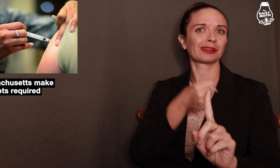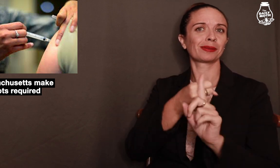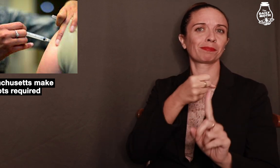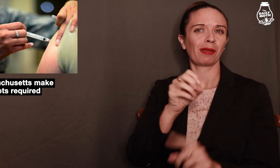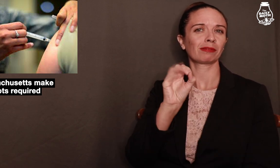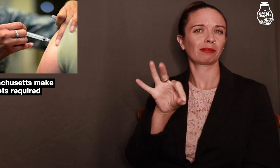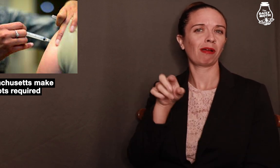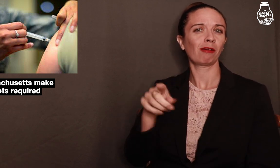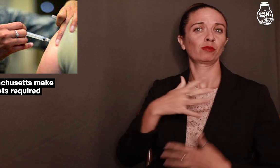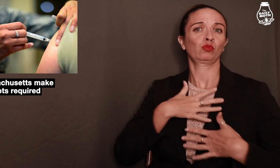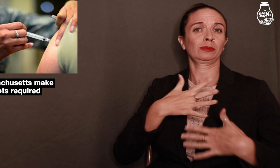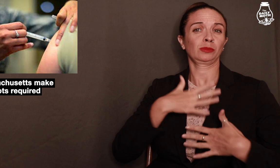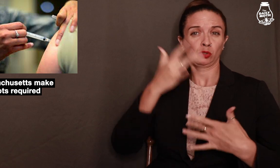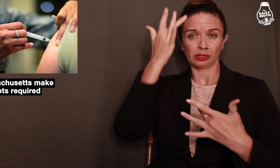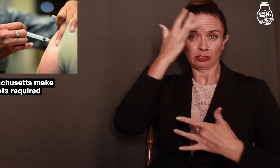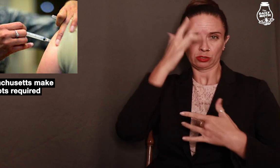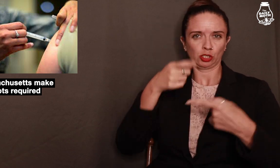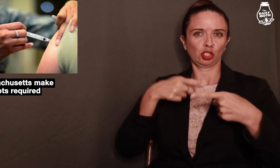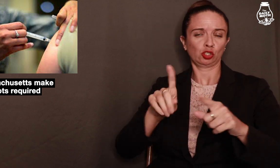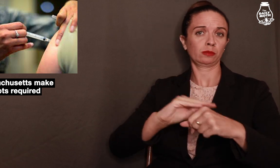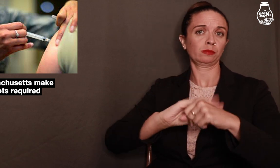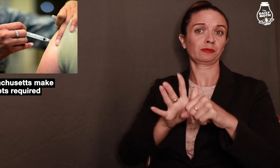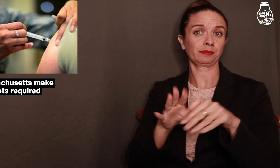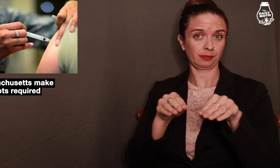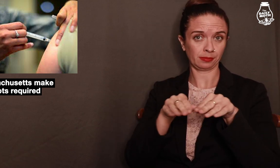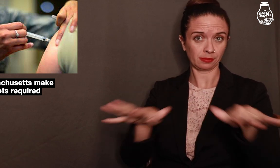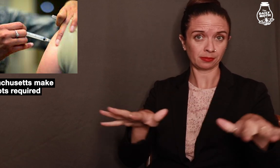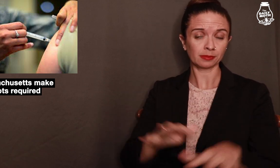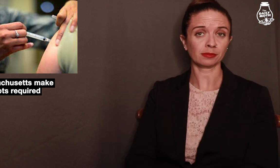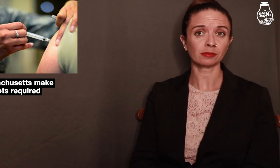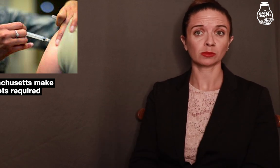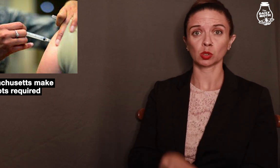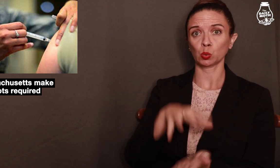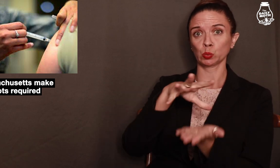the impact respiratory illness during the COVID-19 pandemic.